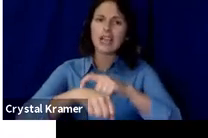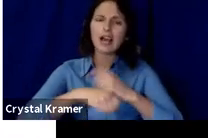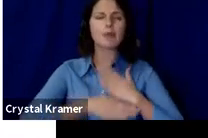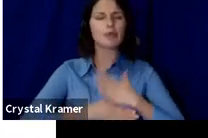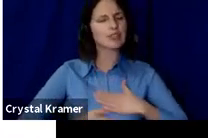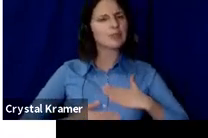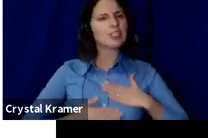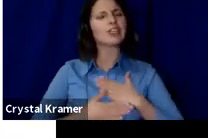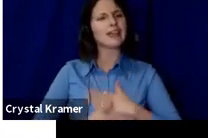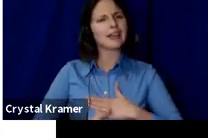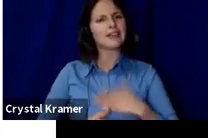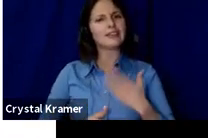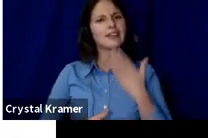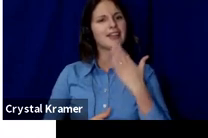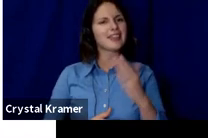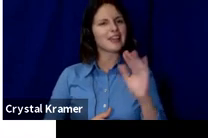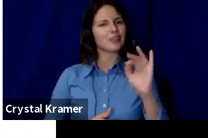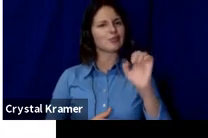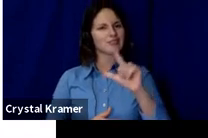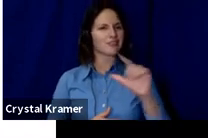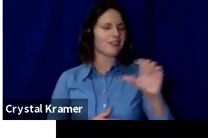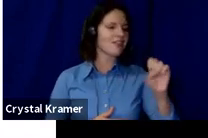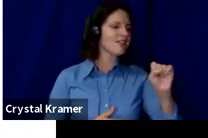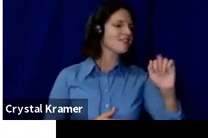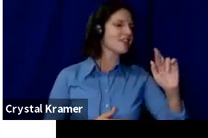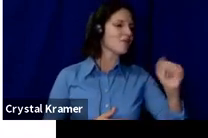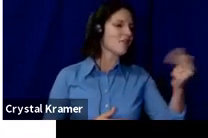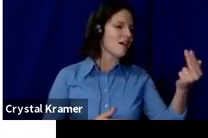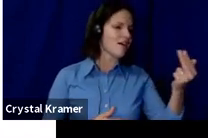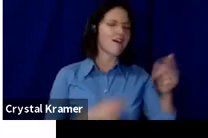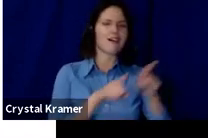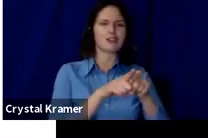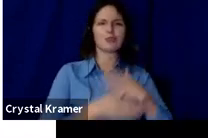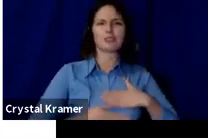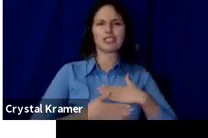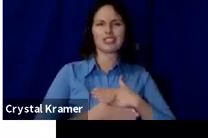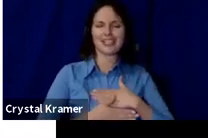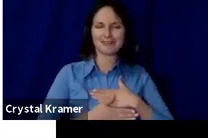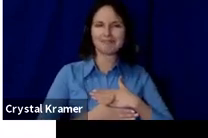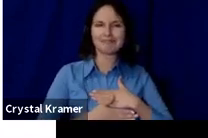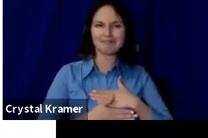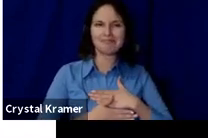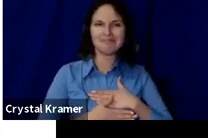Thank you Crystal and Sarah is also appreciated.